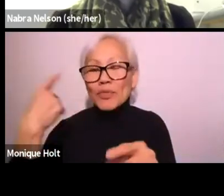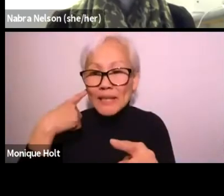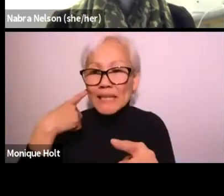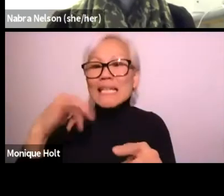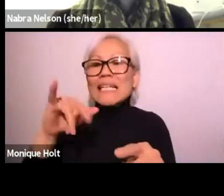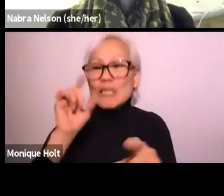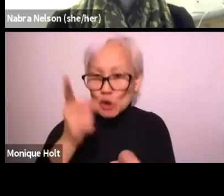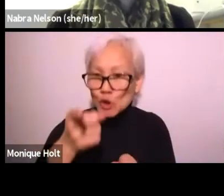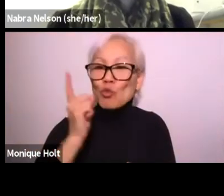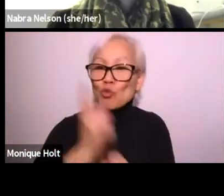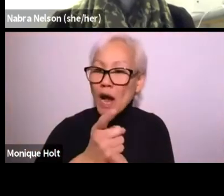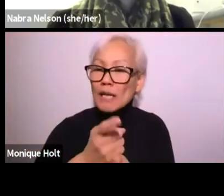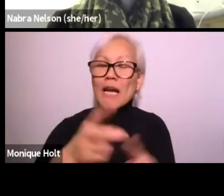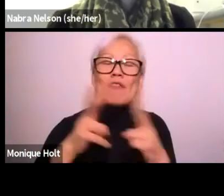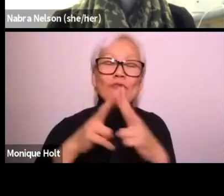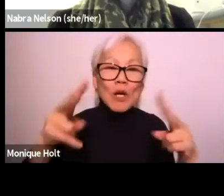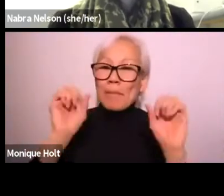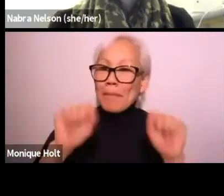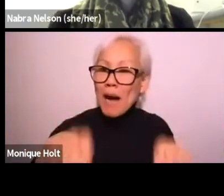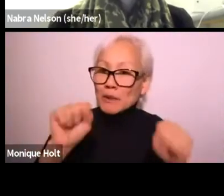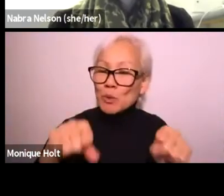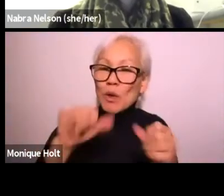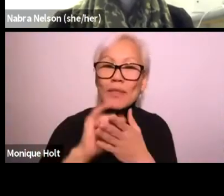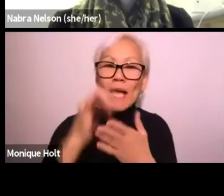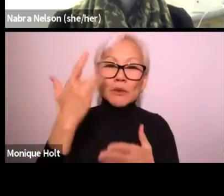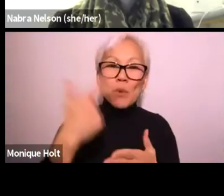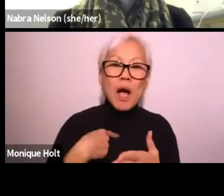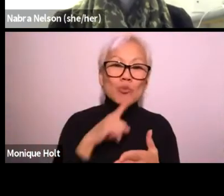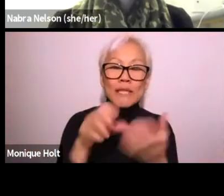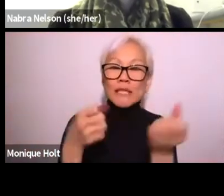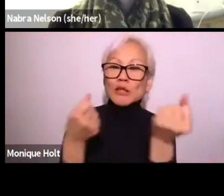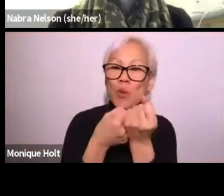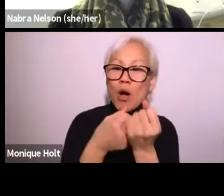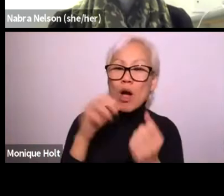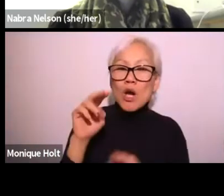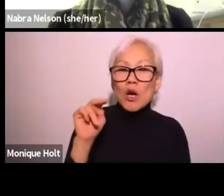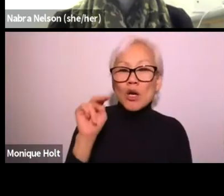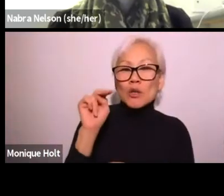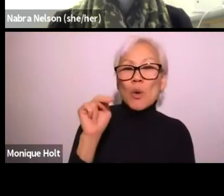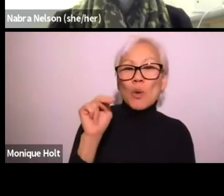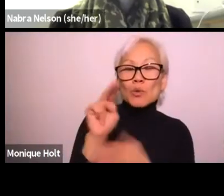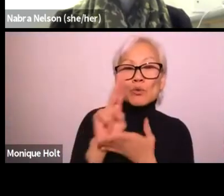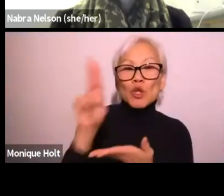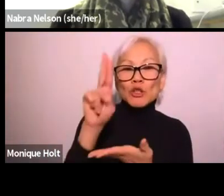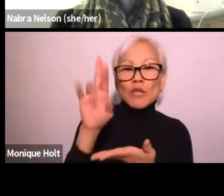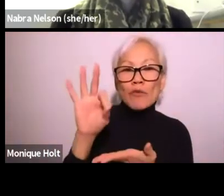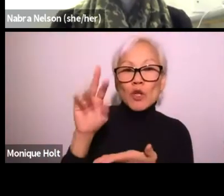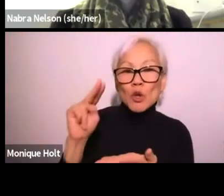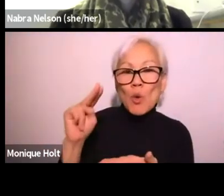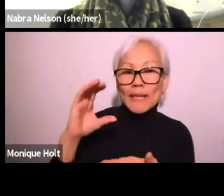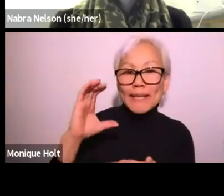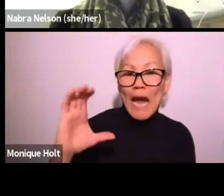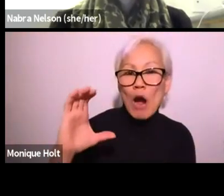Beautiful comment. I think you're right. It's very possible, and that's why we do support